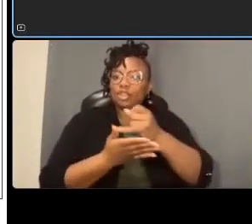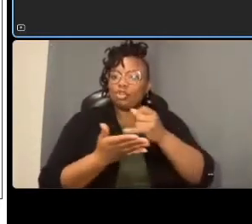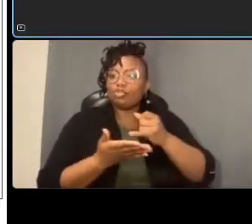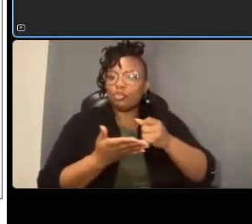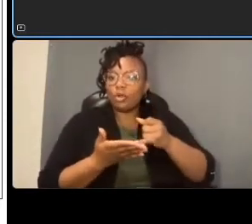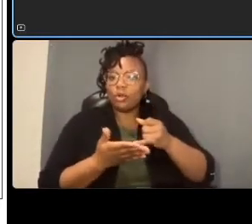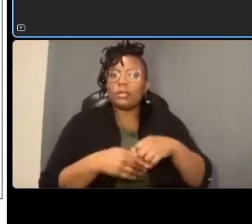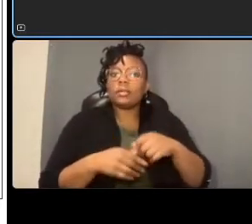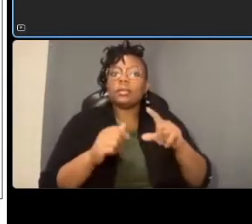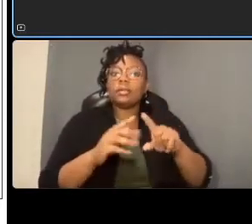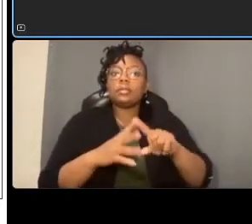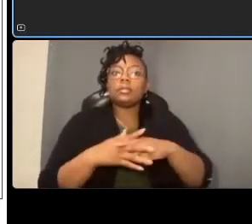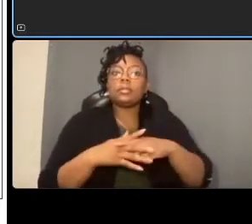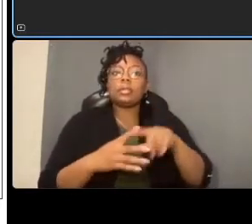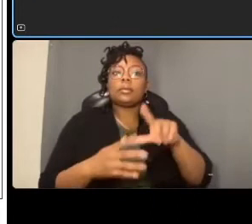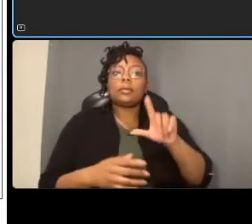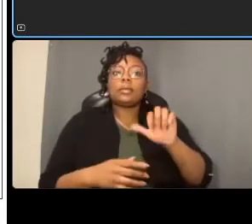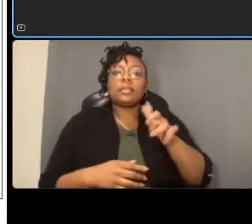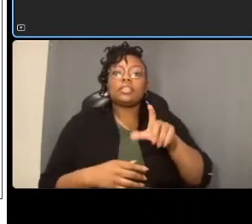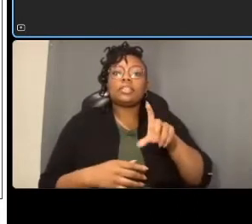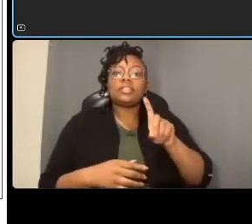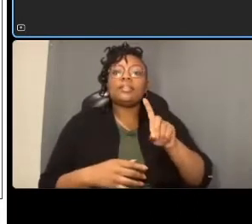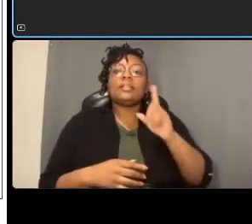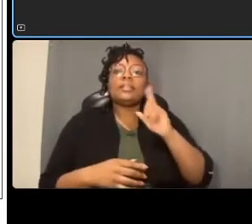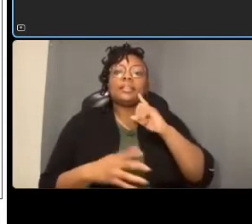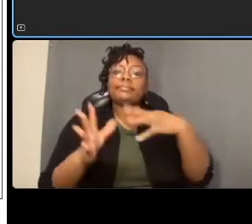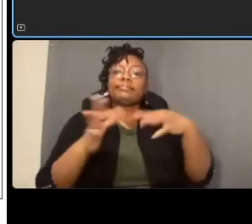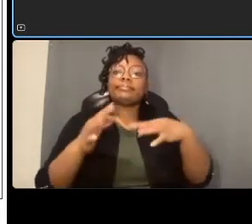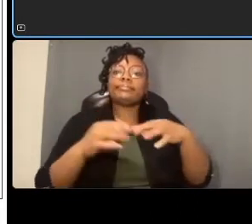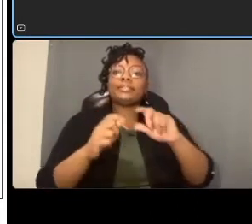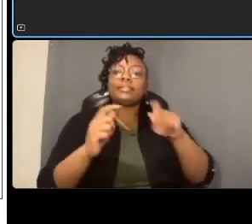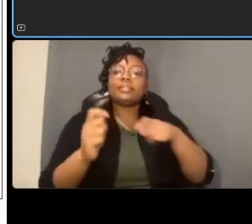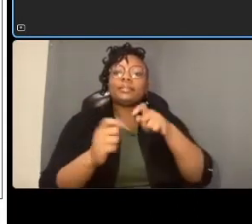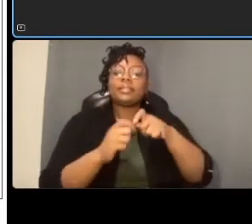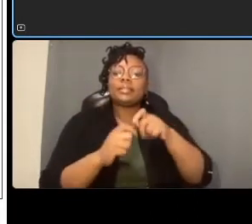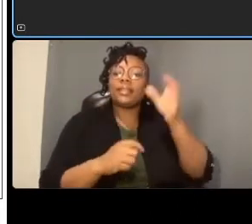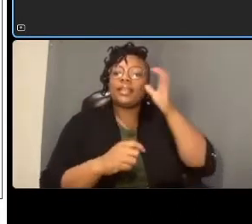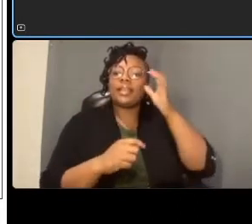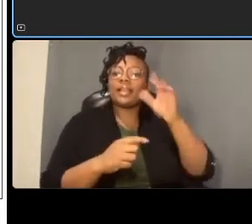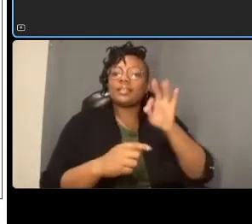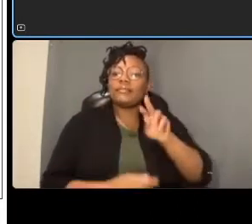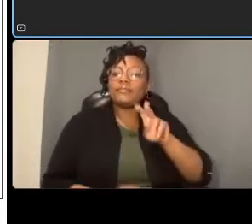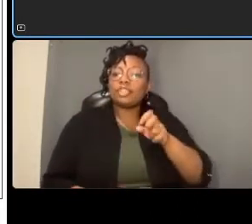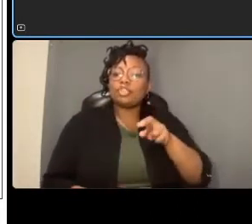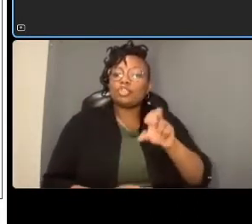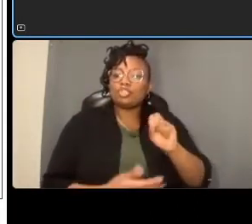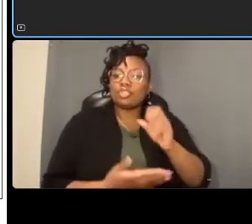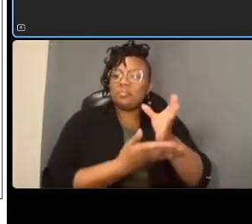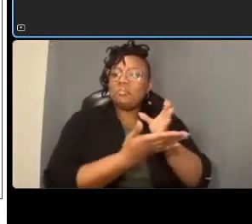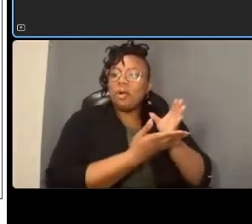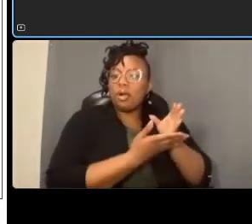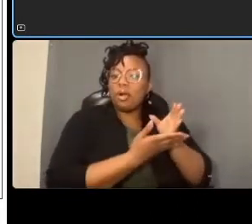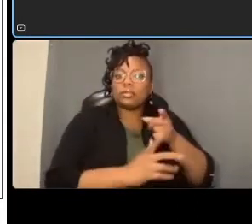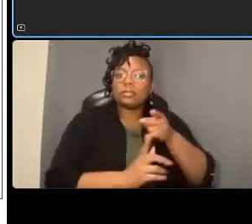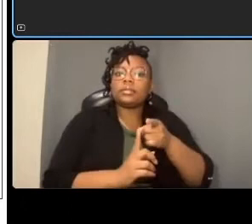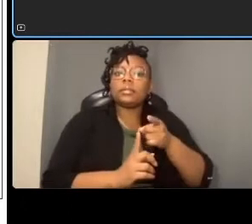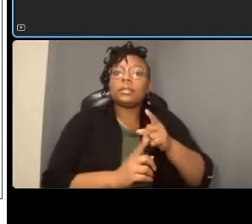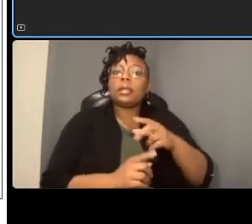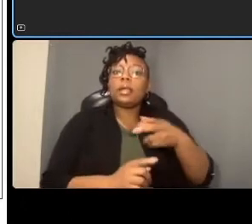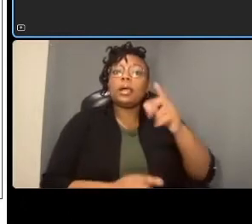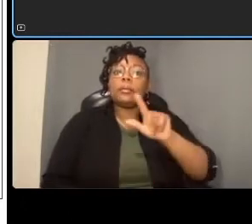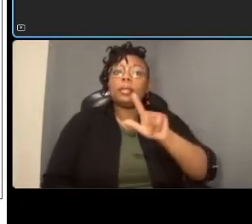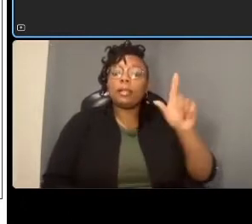define the specific concept features um upper left you can see self-explanatory likely the uh